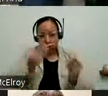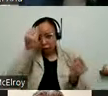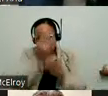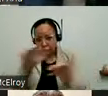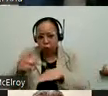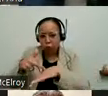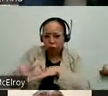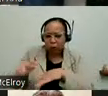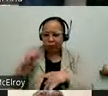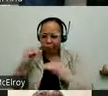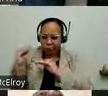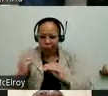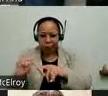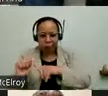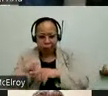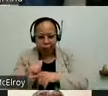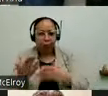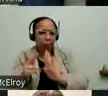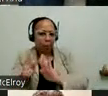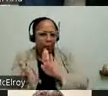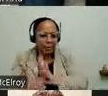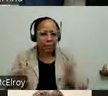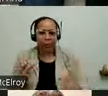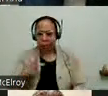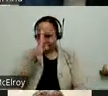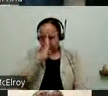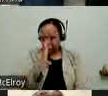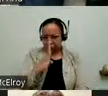and referral, education and training, public policy and direct services. We